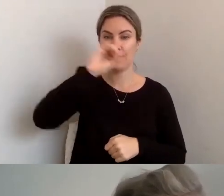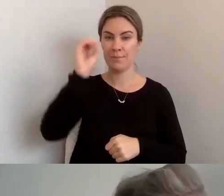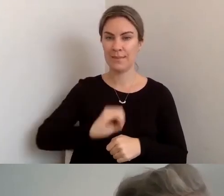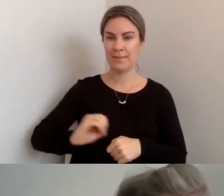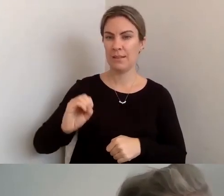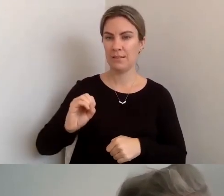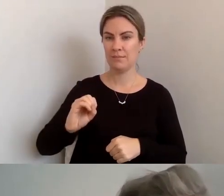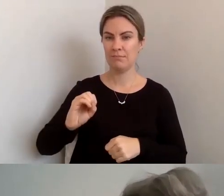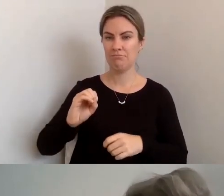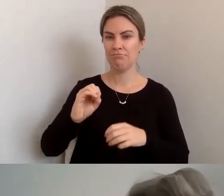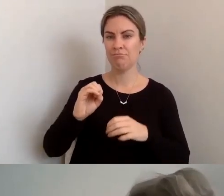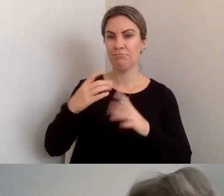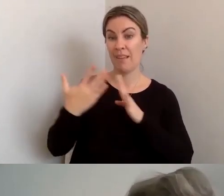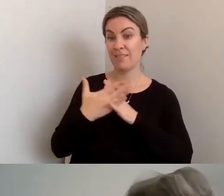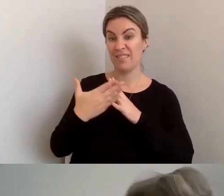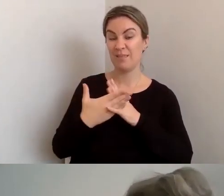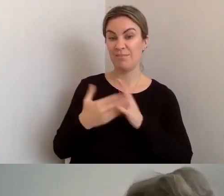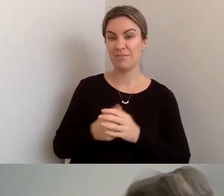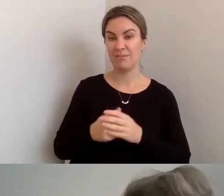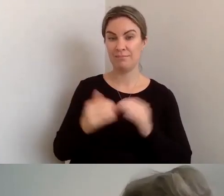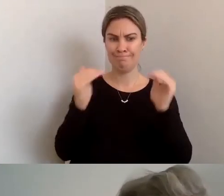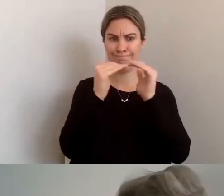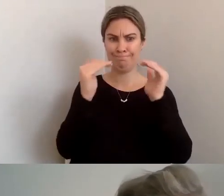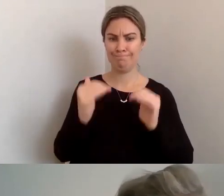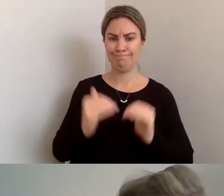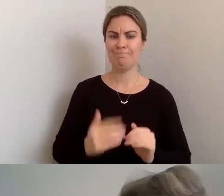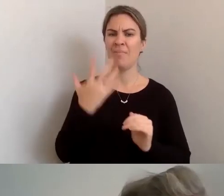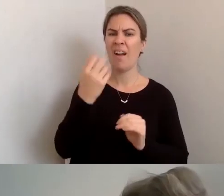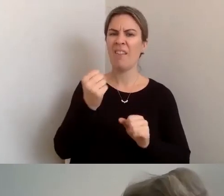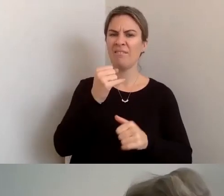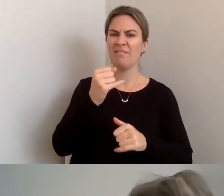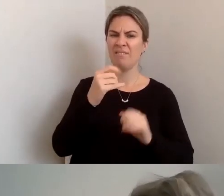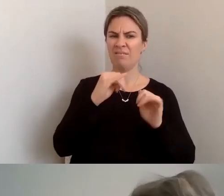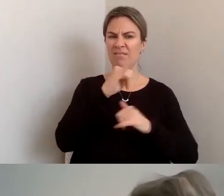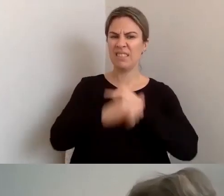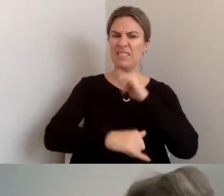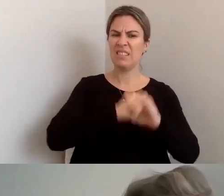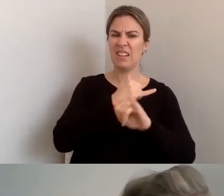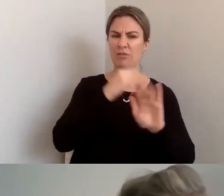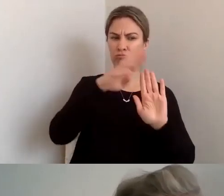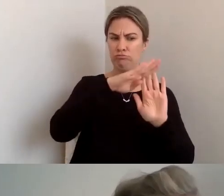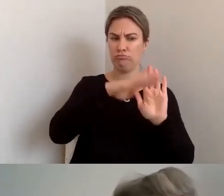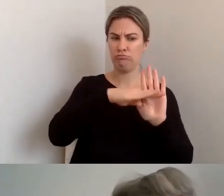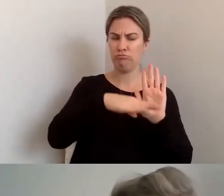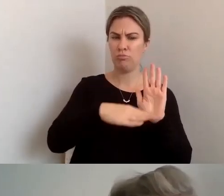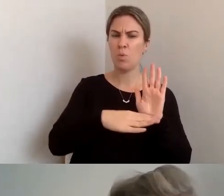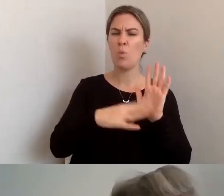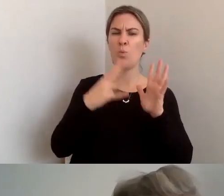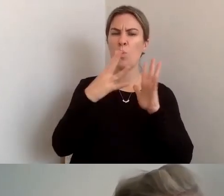and meet those universal accessibility principles and the Web-contingent guidelines.